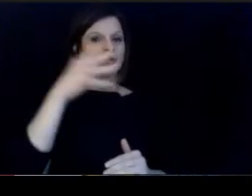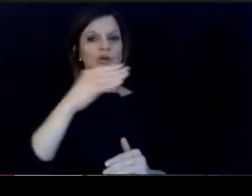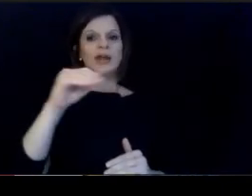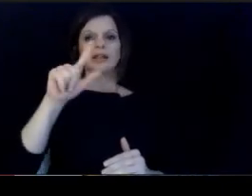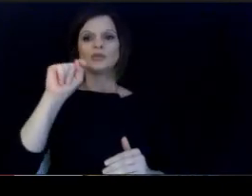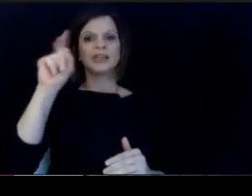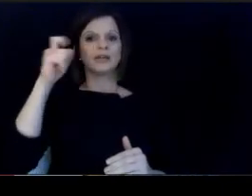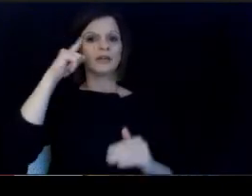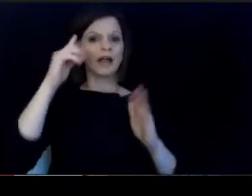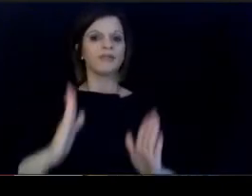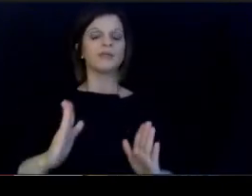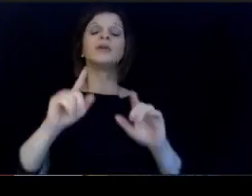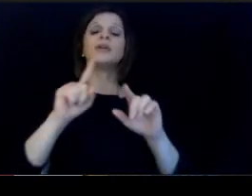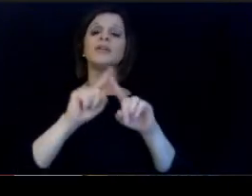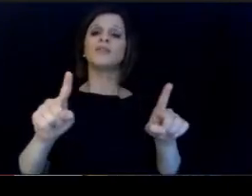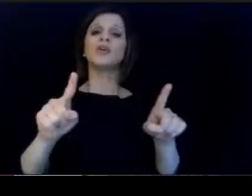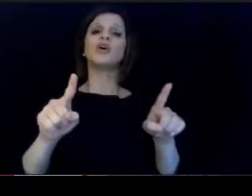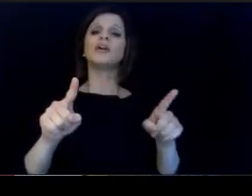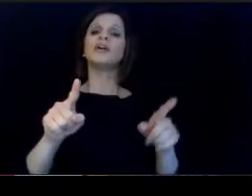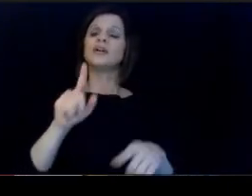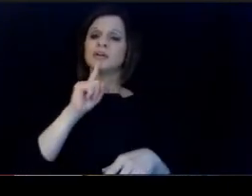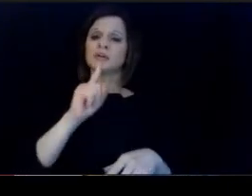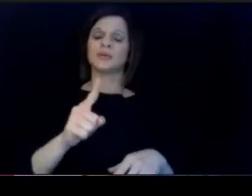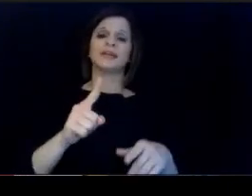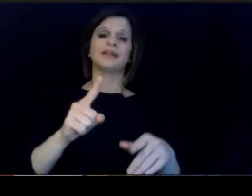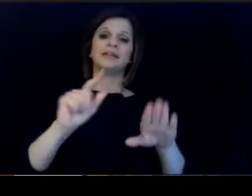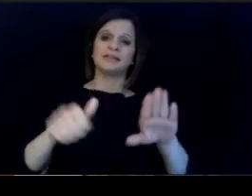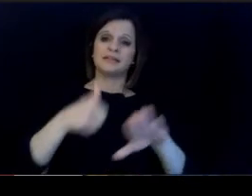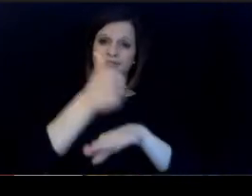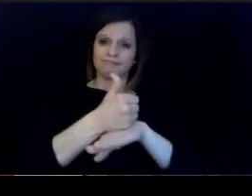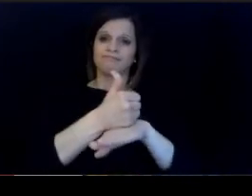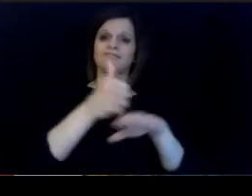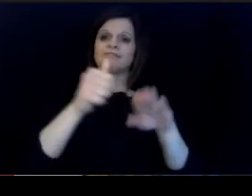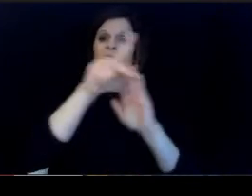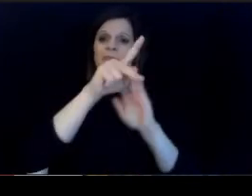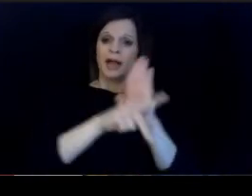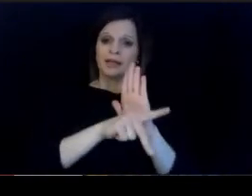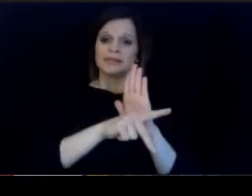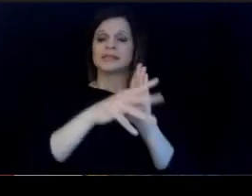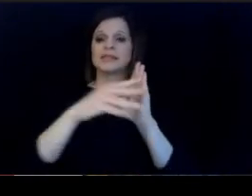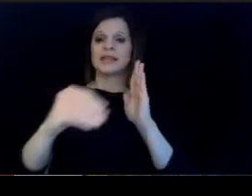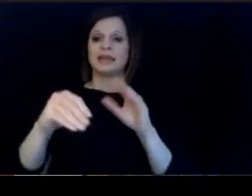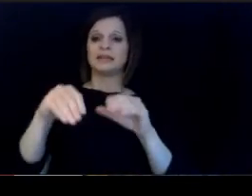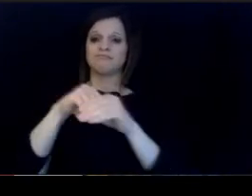your policy where your mouth is, but putting the money. where your mouth is. It's important that we understand.